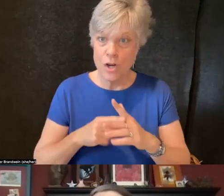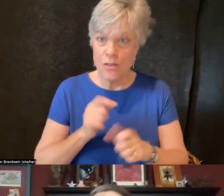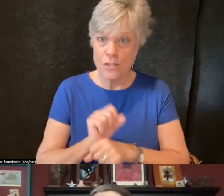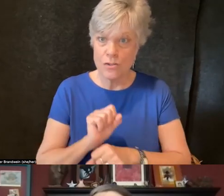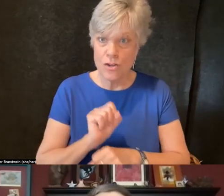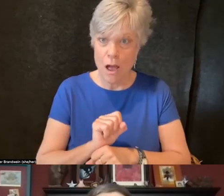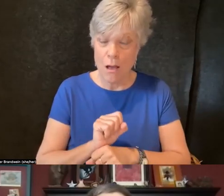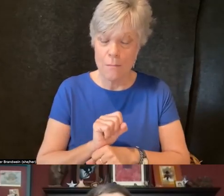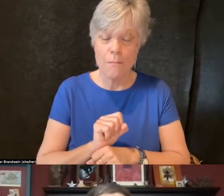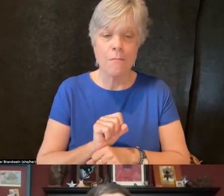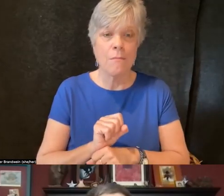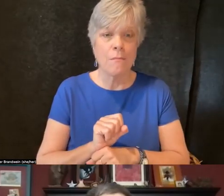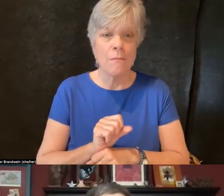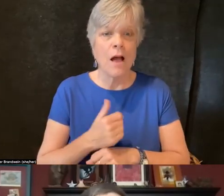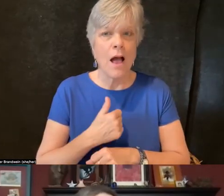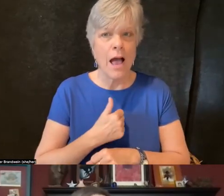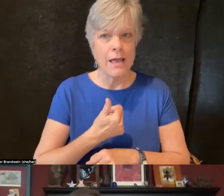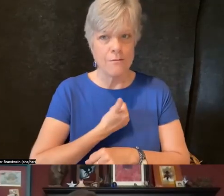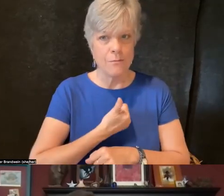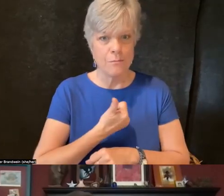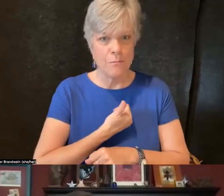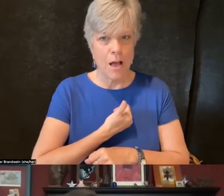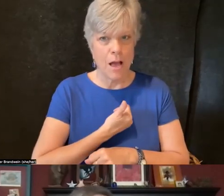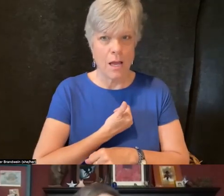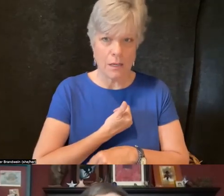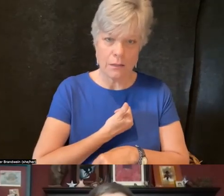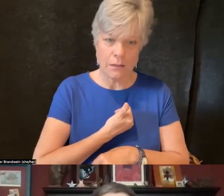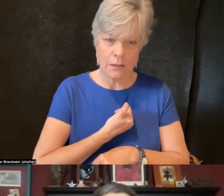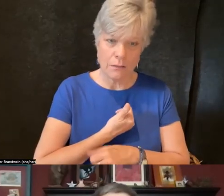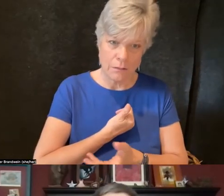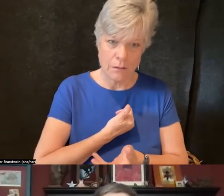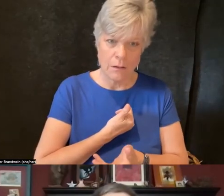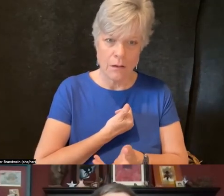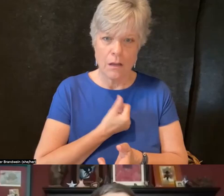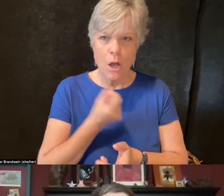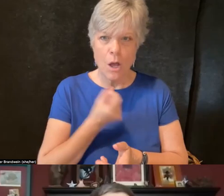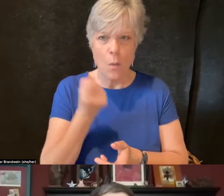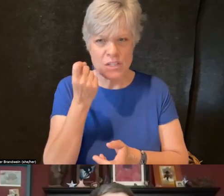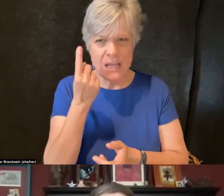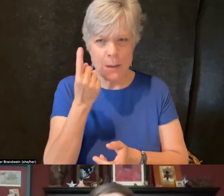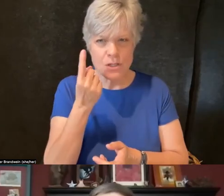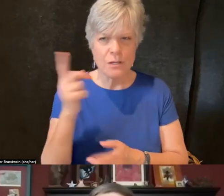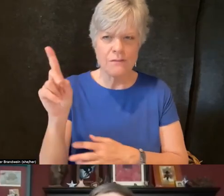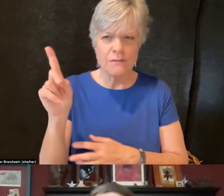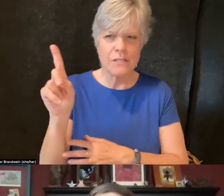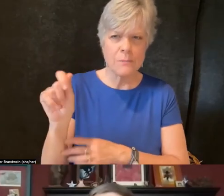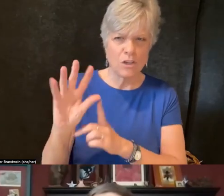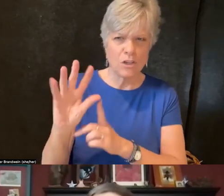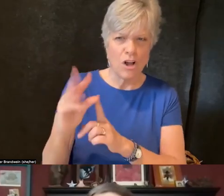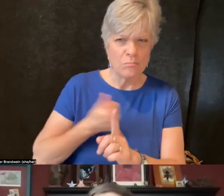I have my own, of course, perceptions of disability culture, but I would love to learn more